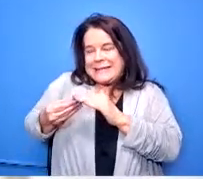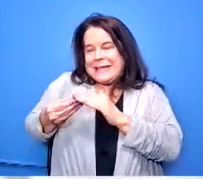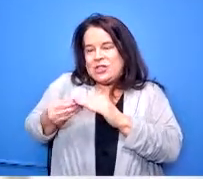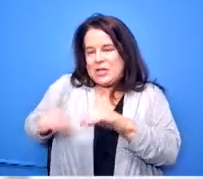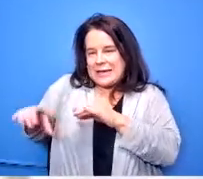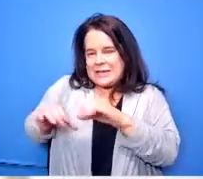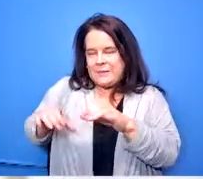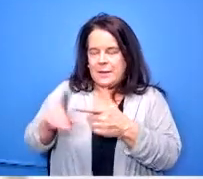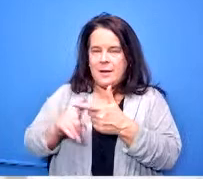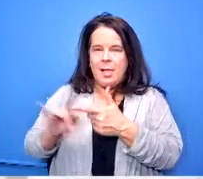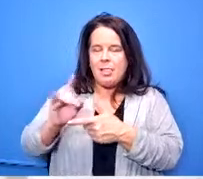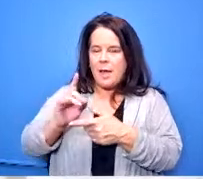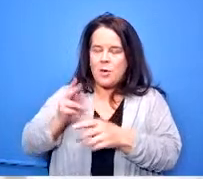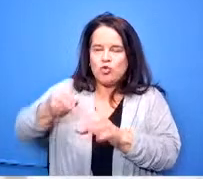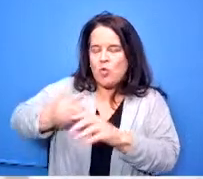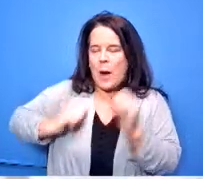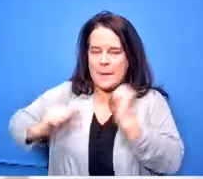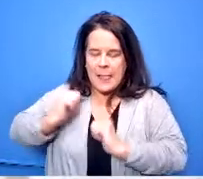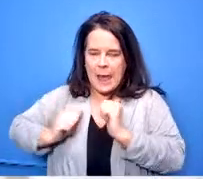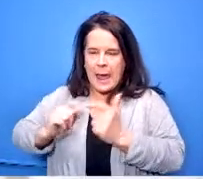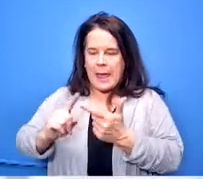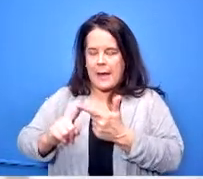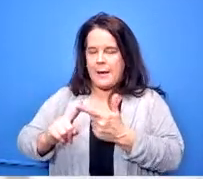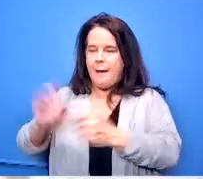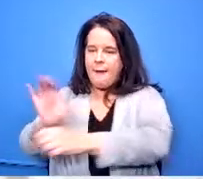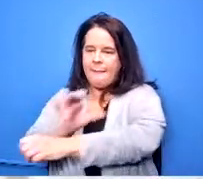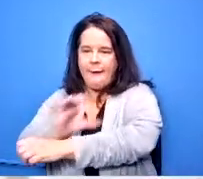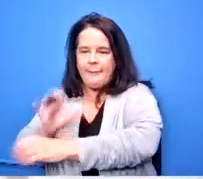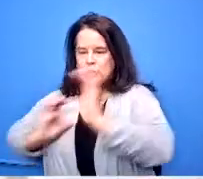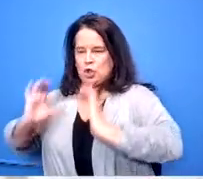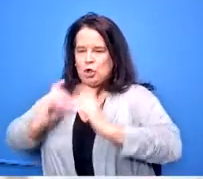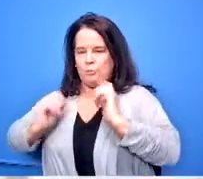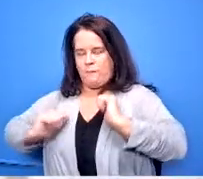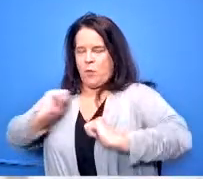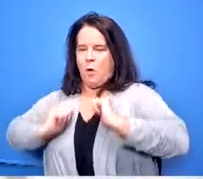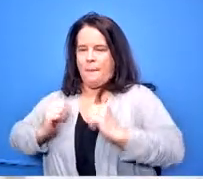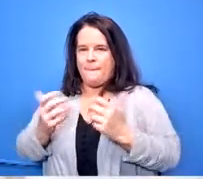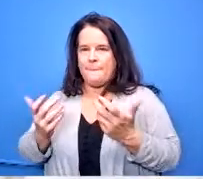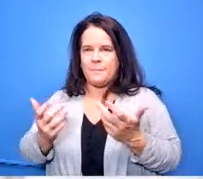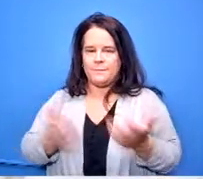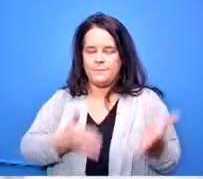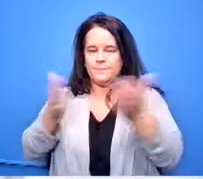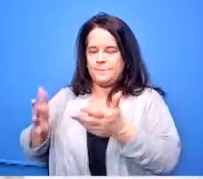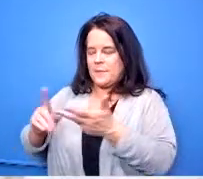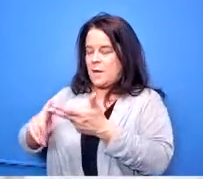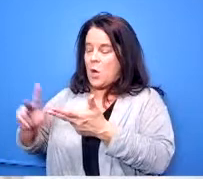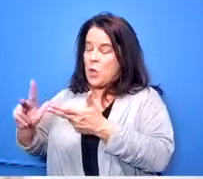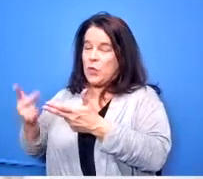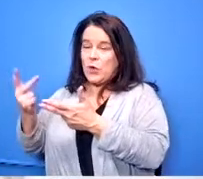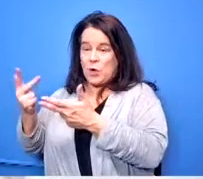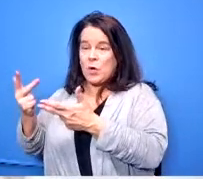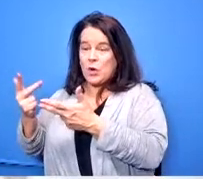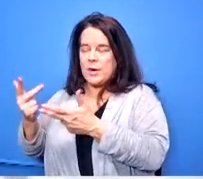a musical do they perform at a concert and the third local seal is a student engagement seal